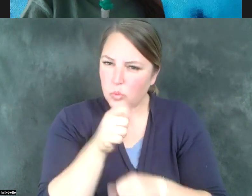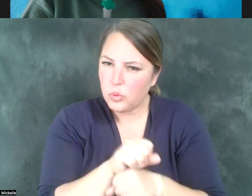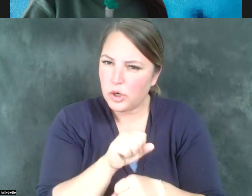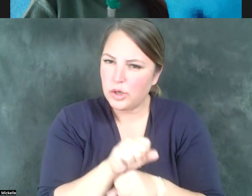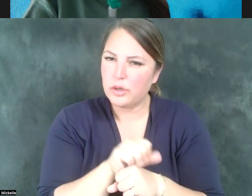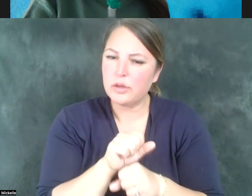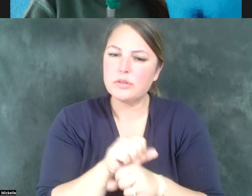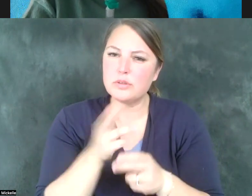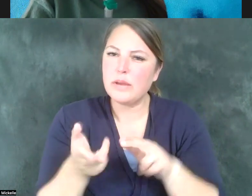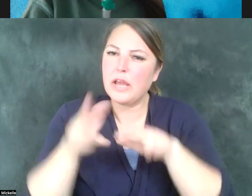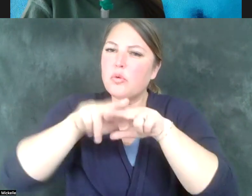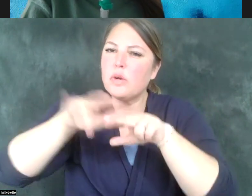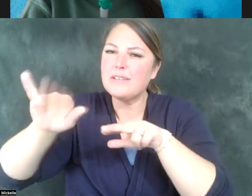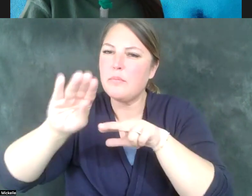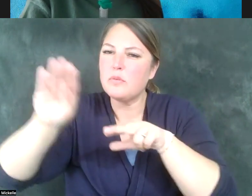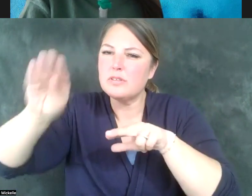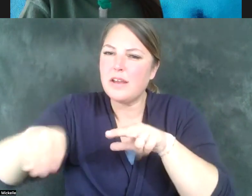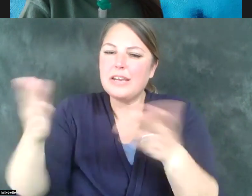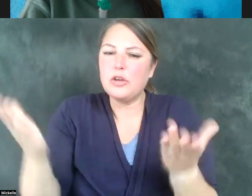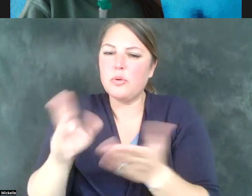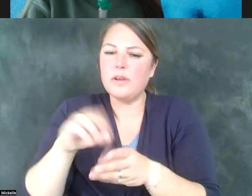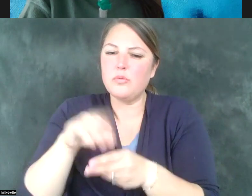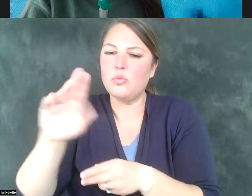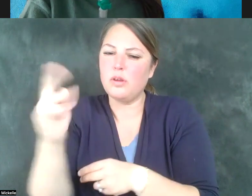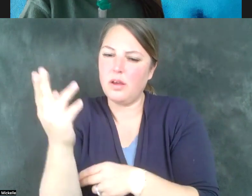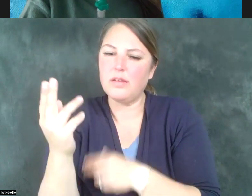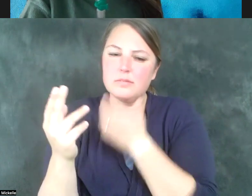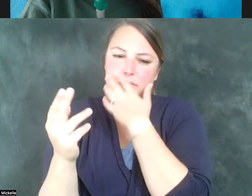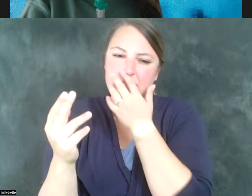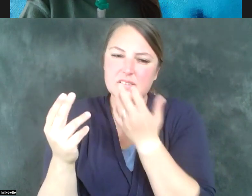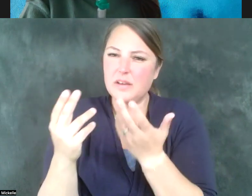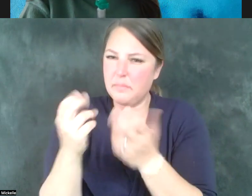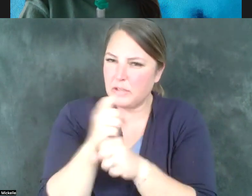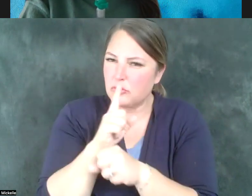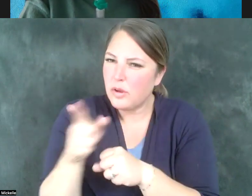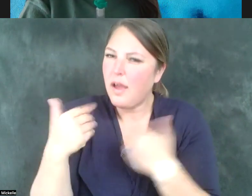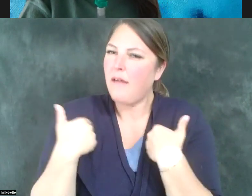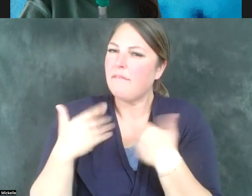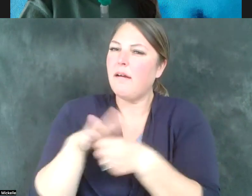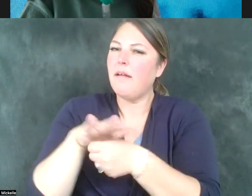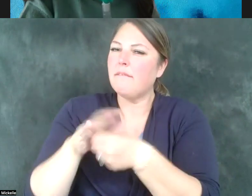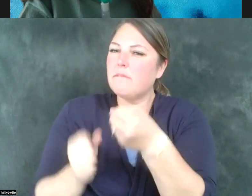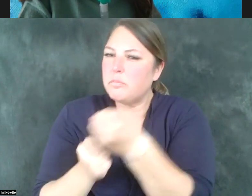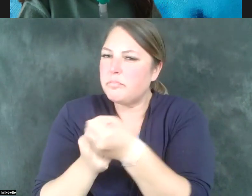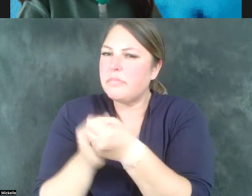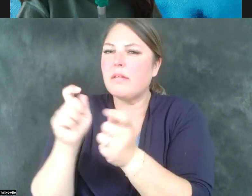with disabilities in Utah, ensuring they receive the necessary supports and accommodations for job success?